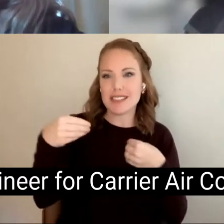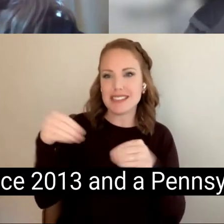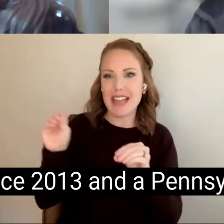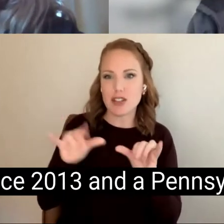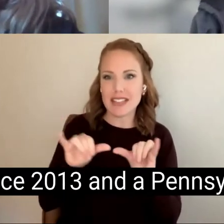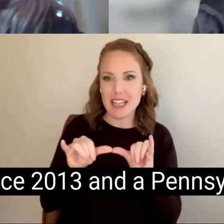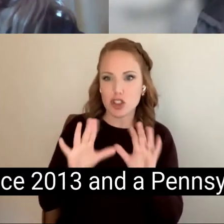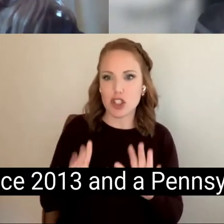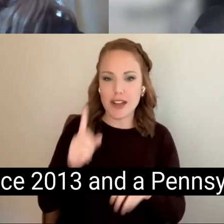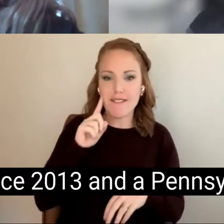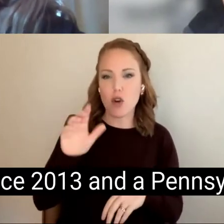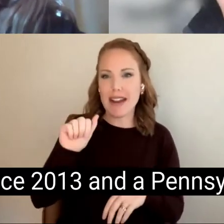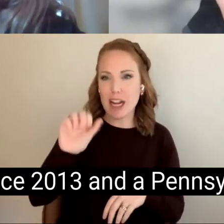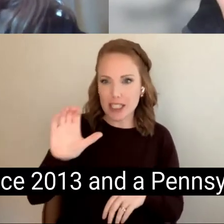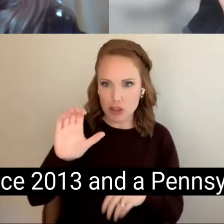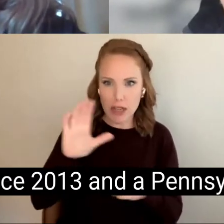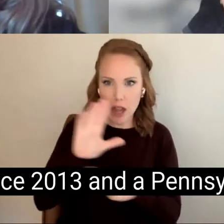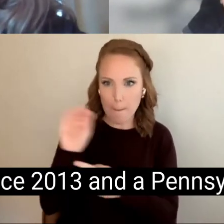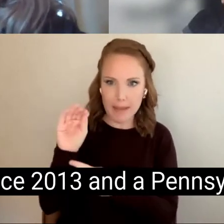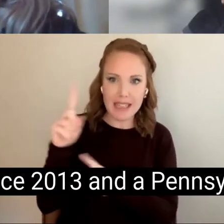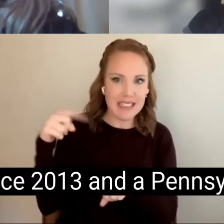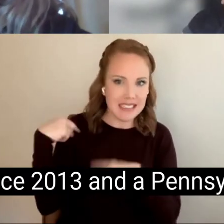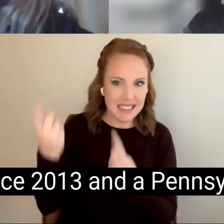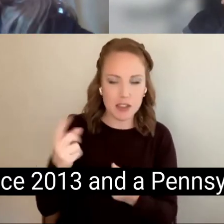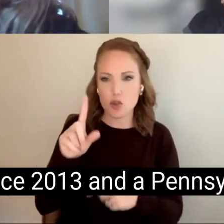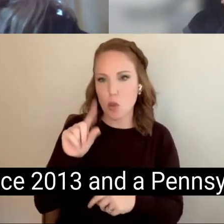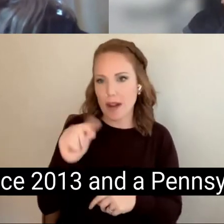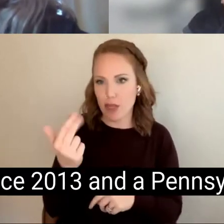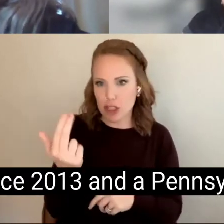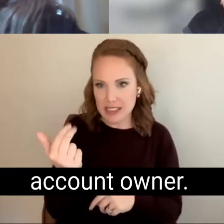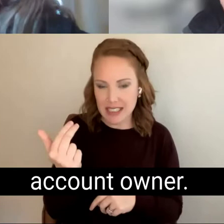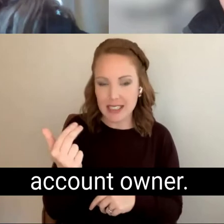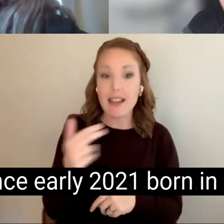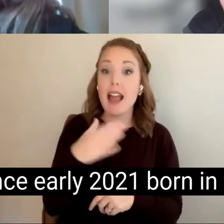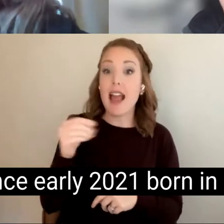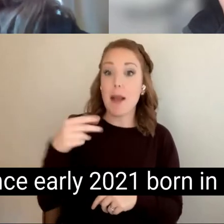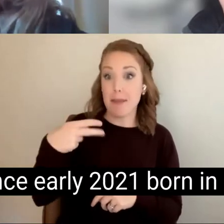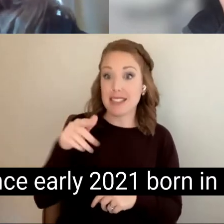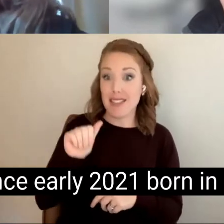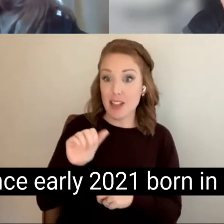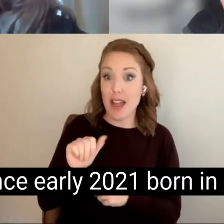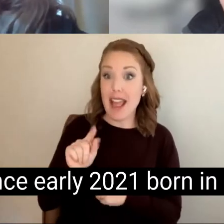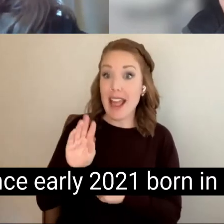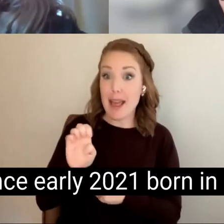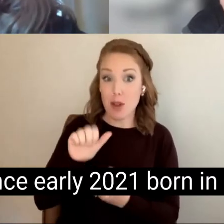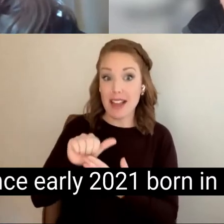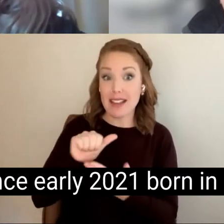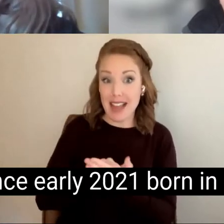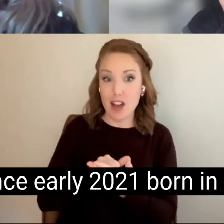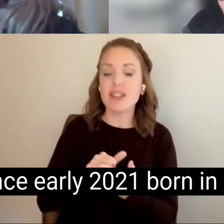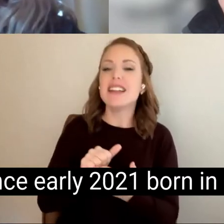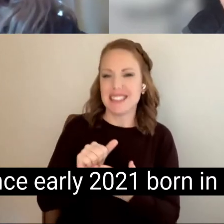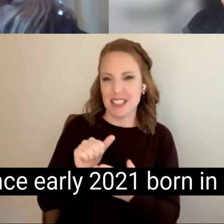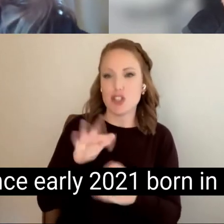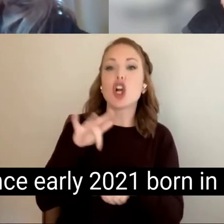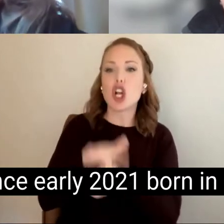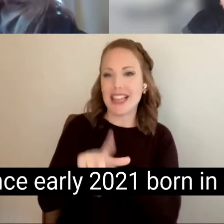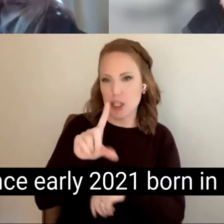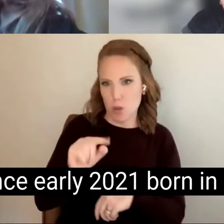company since 2013 and a Pennsylvania ABLE account owner. Also, since early 2021 born in Sydney,